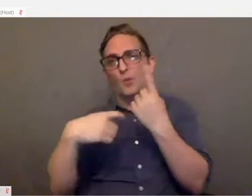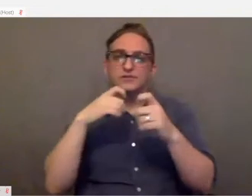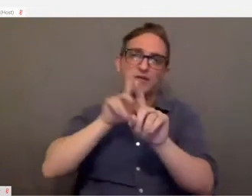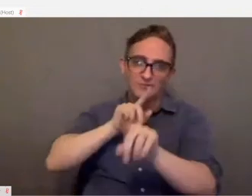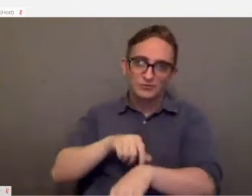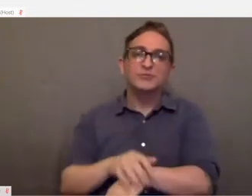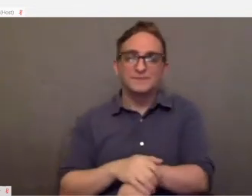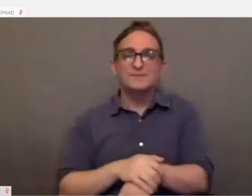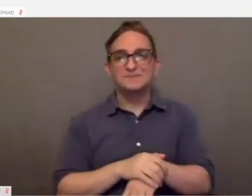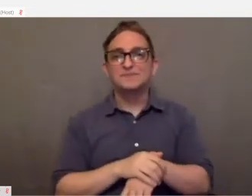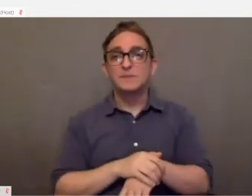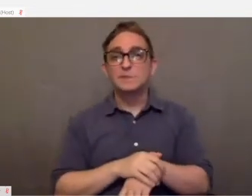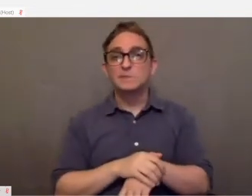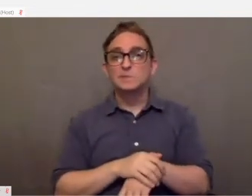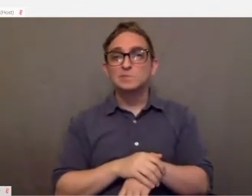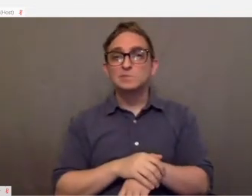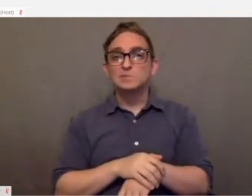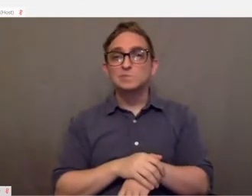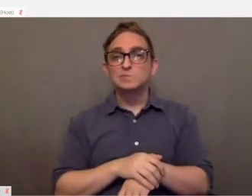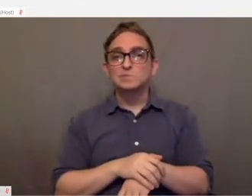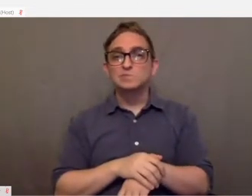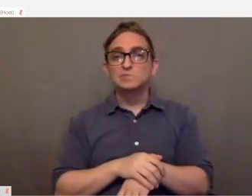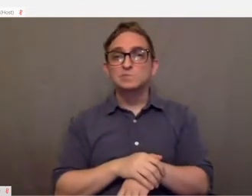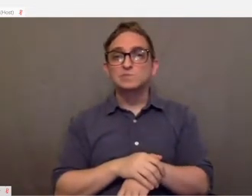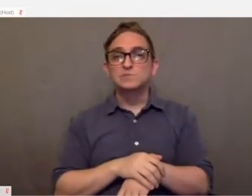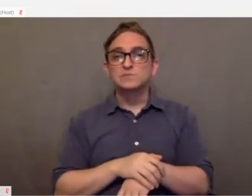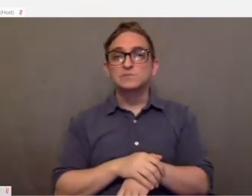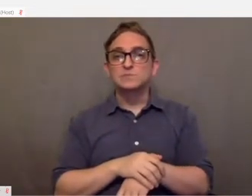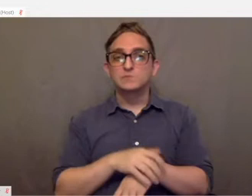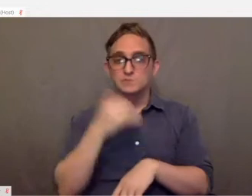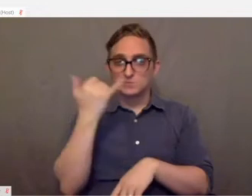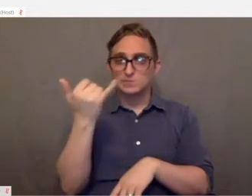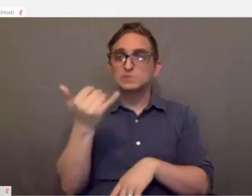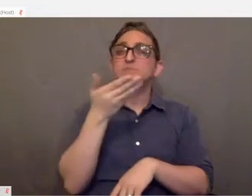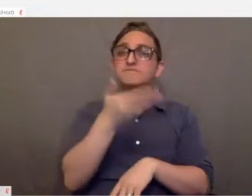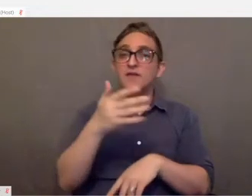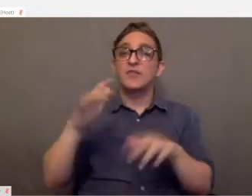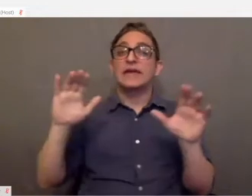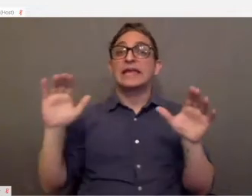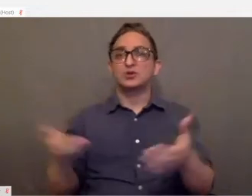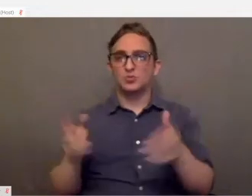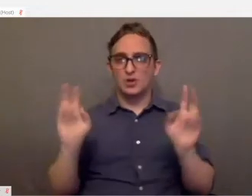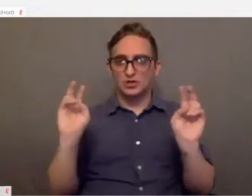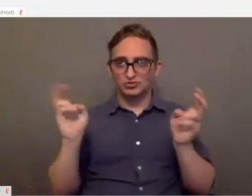So, yeah, moving into our introduction. So who I am.